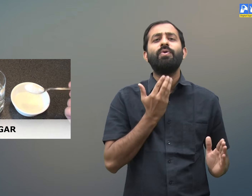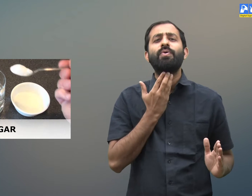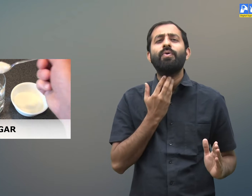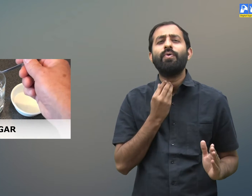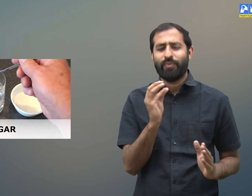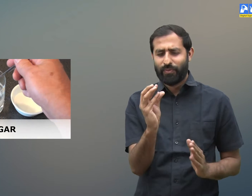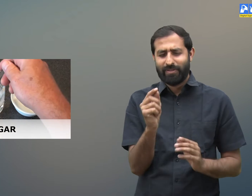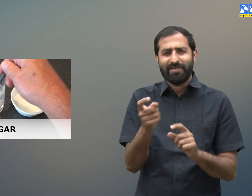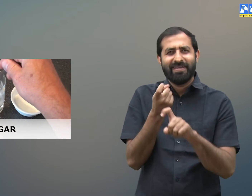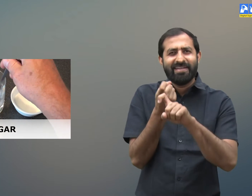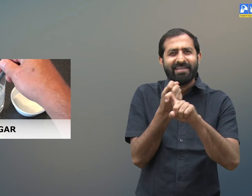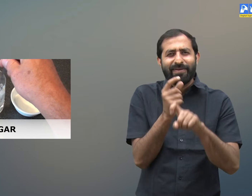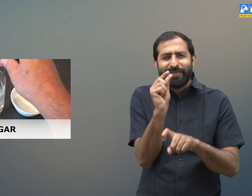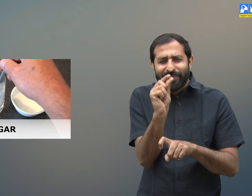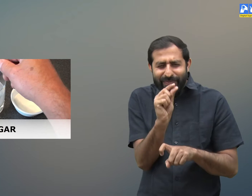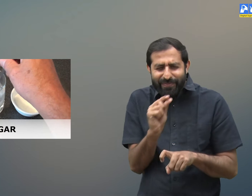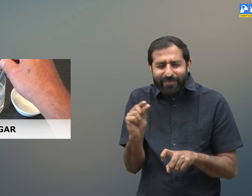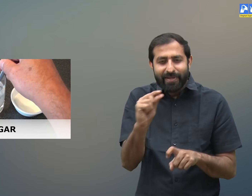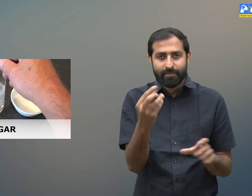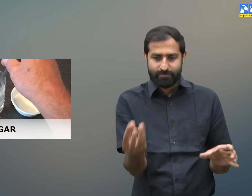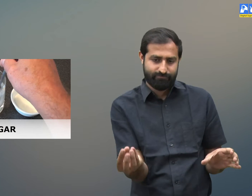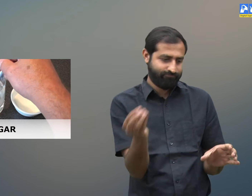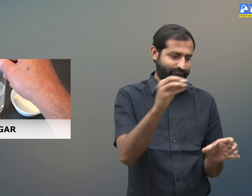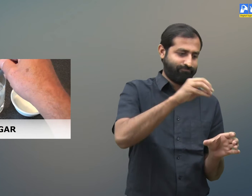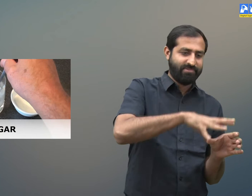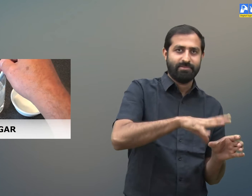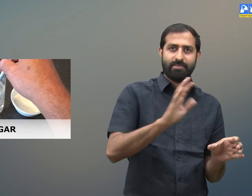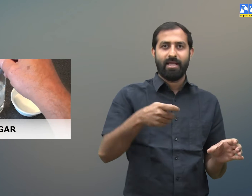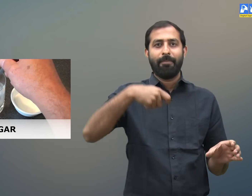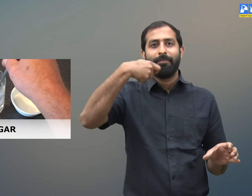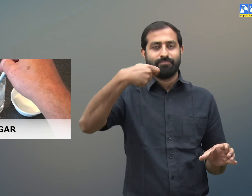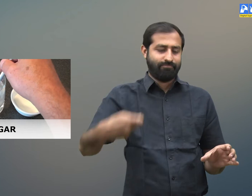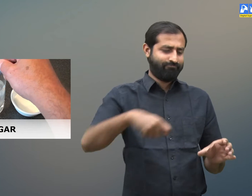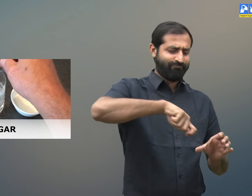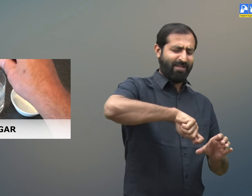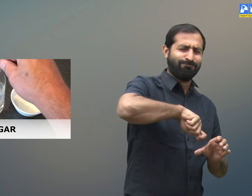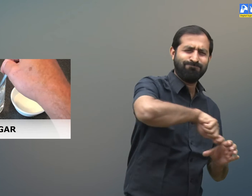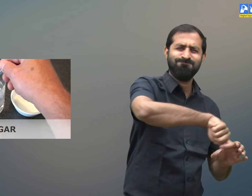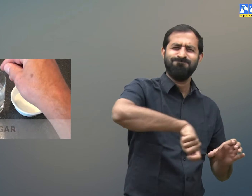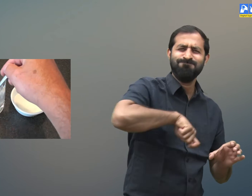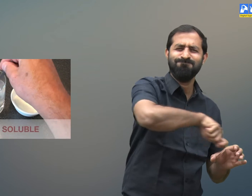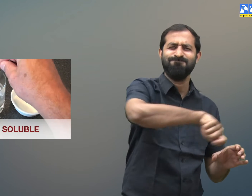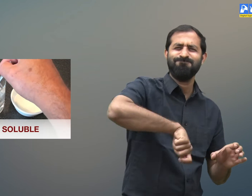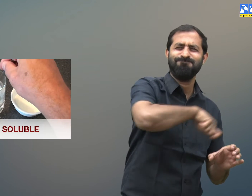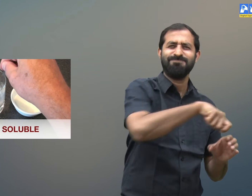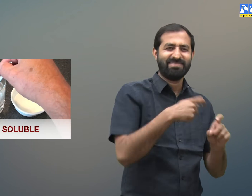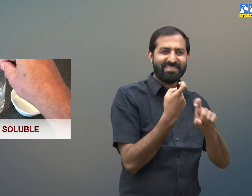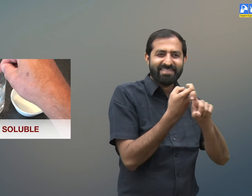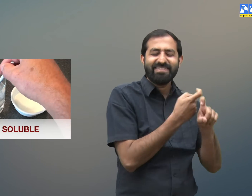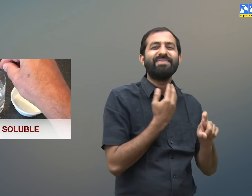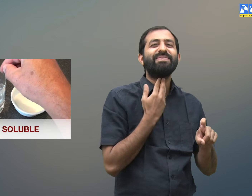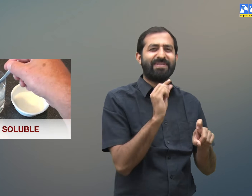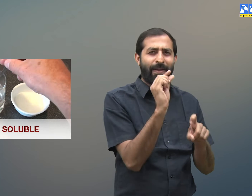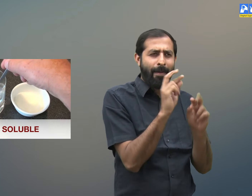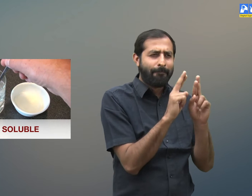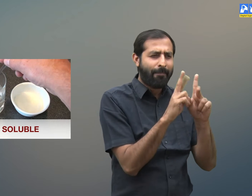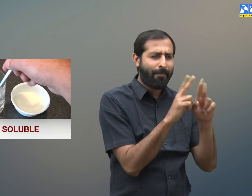Then add a spoonful of sugar into the water. Then stir it properly with a spoon. After some time we